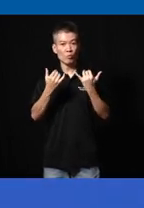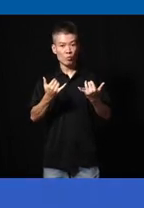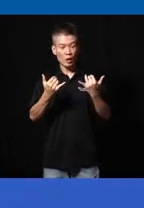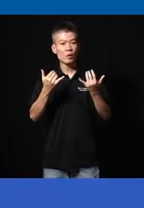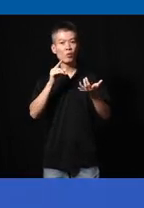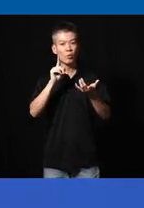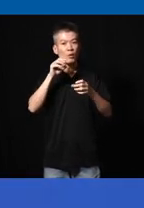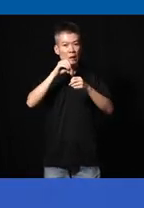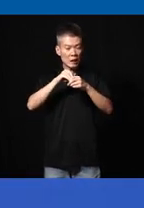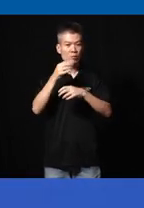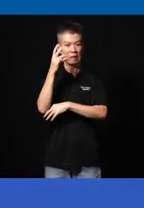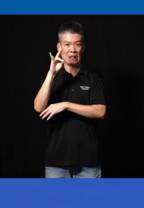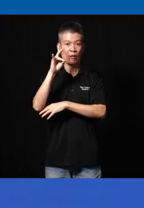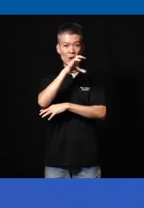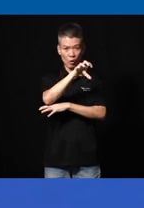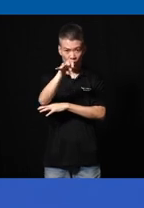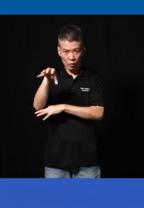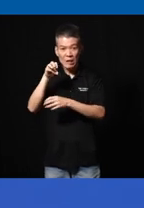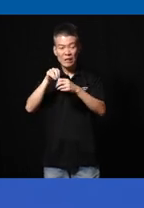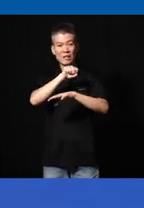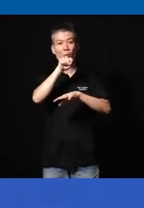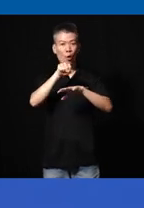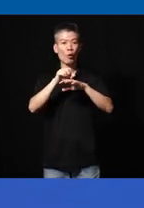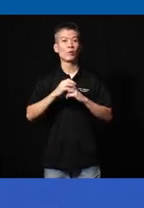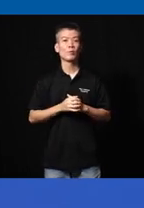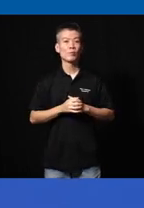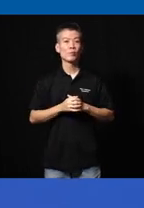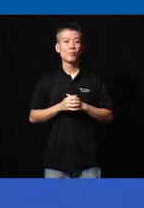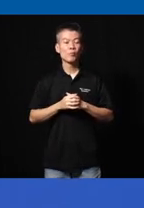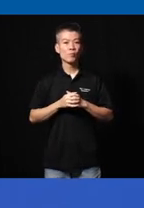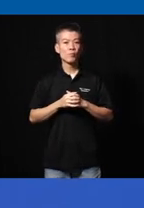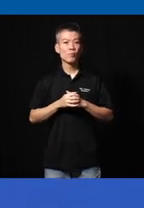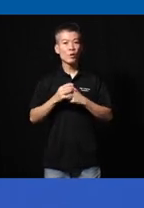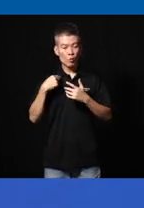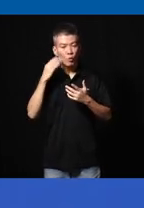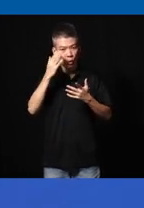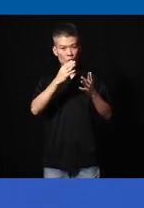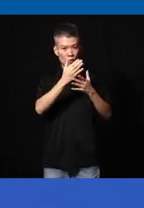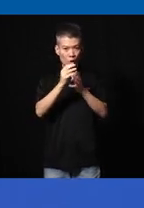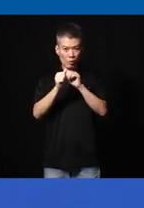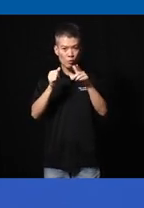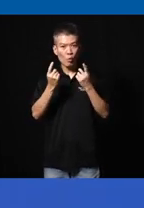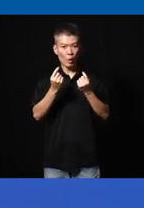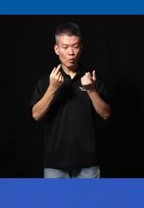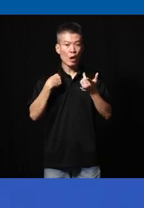in 17 locations in Singapore uh later on uh we will share with you what we do how we do and why